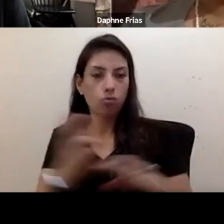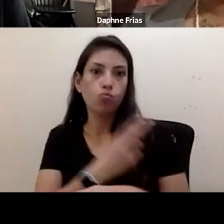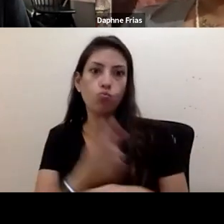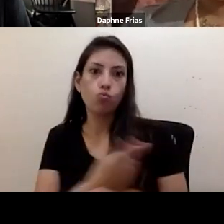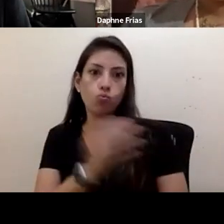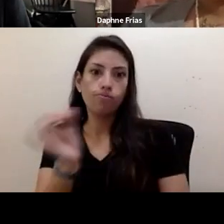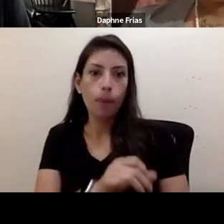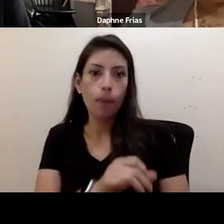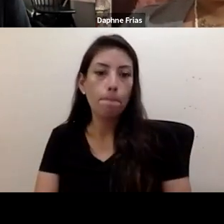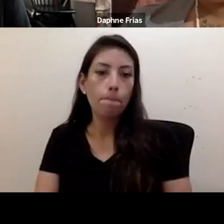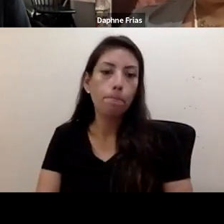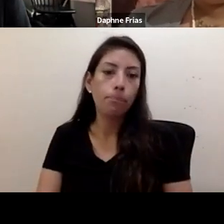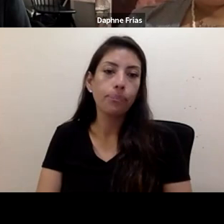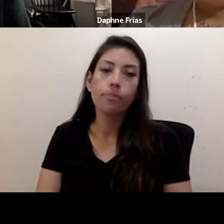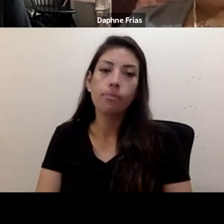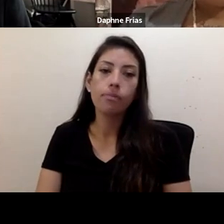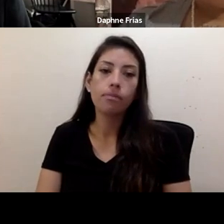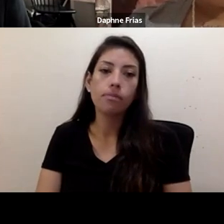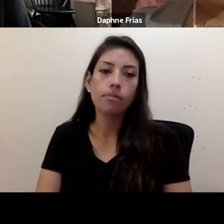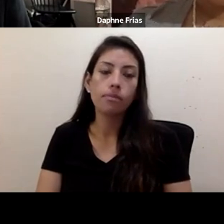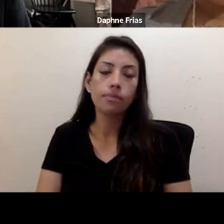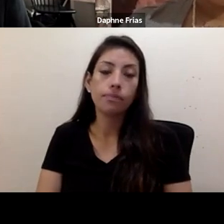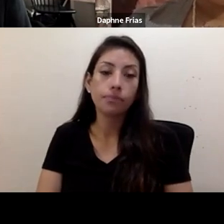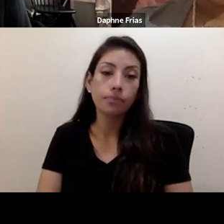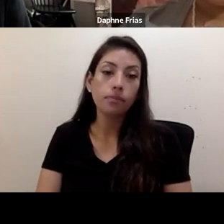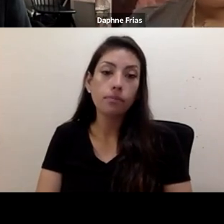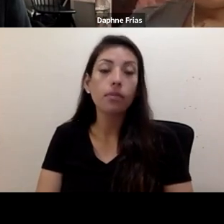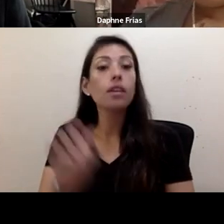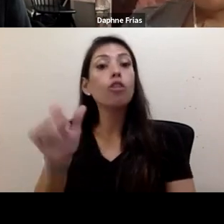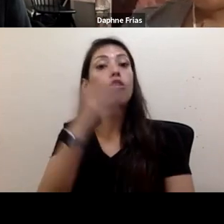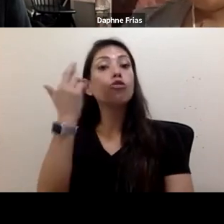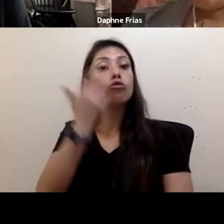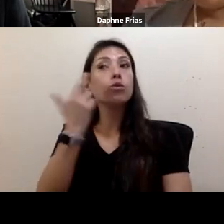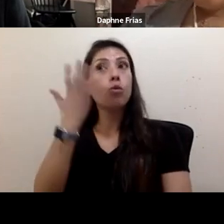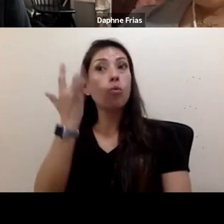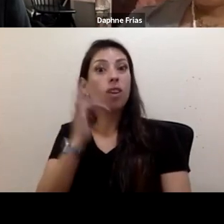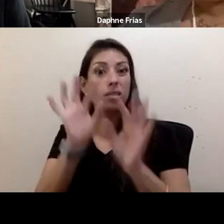And I think also, another reason why it's critically important to include disabled folks is